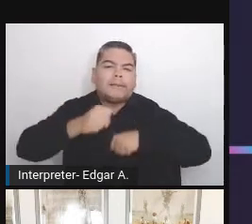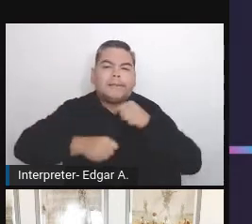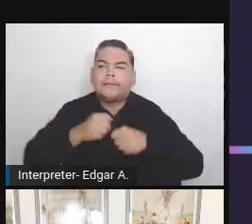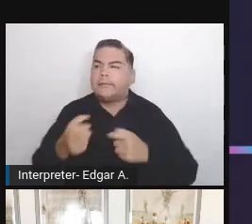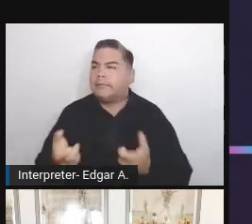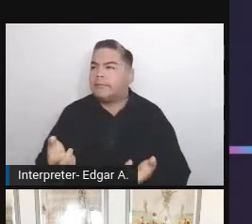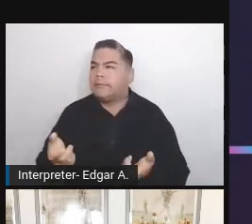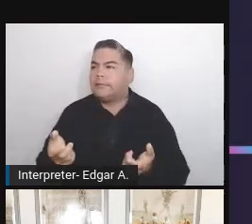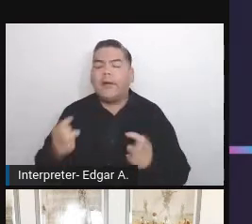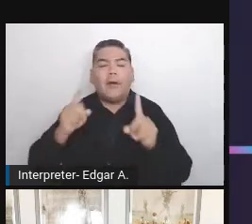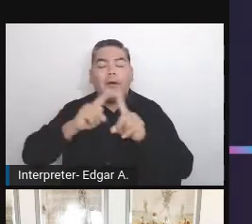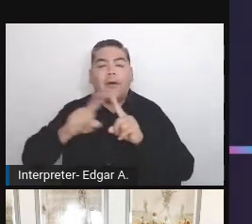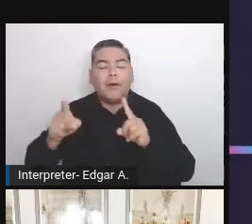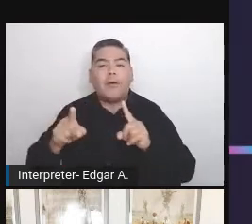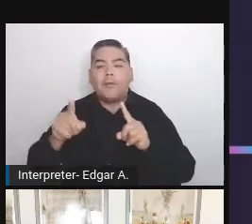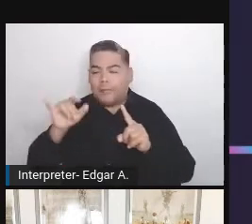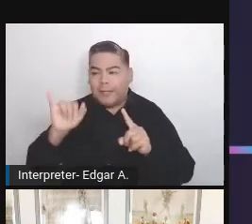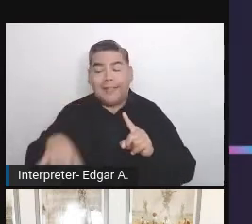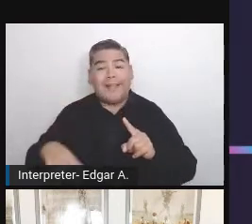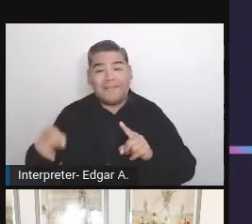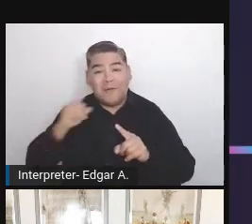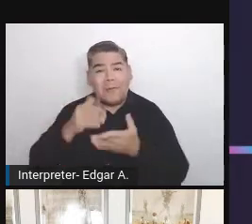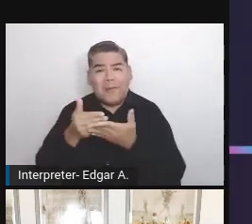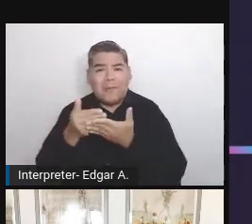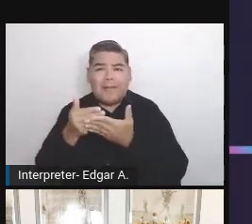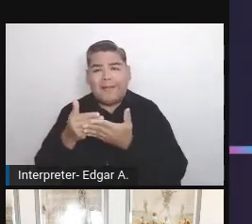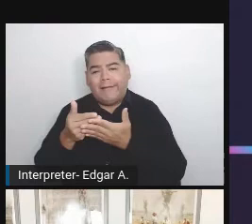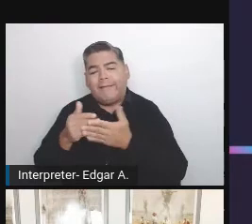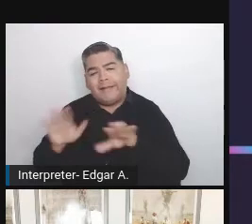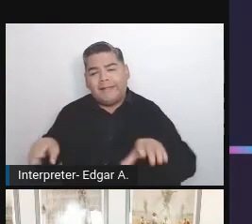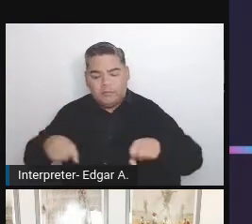Thanks to using a stroller, we understand